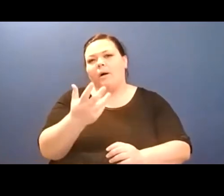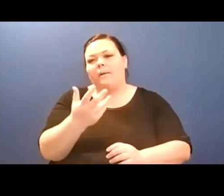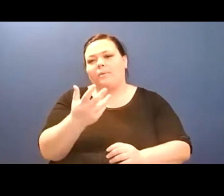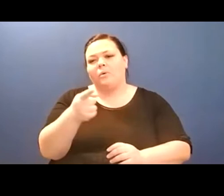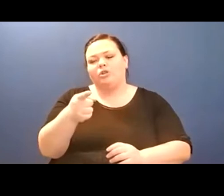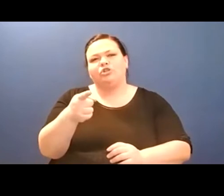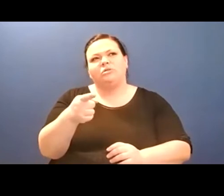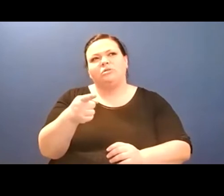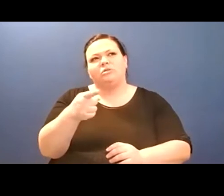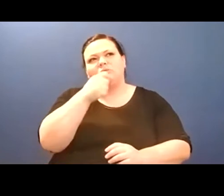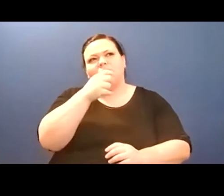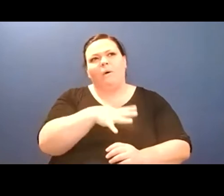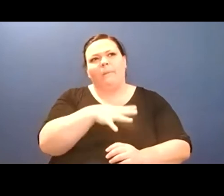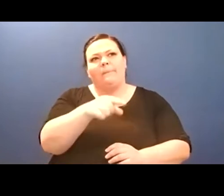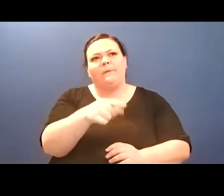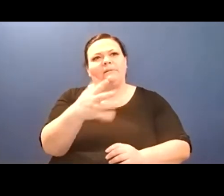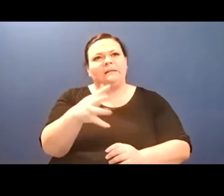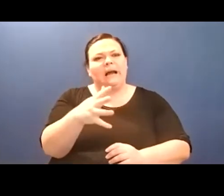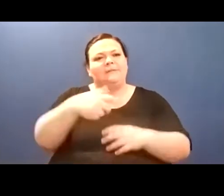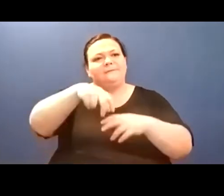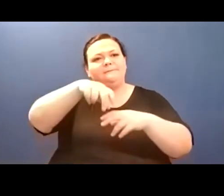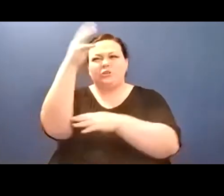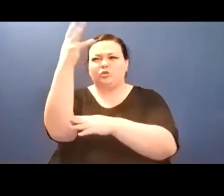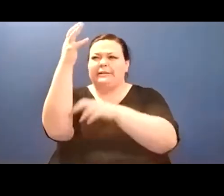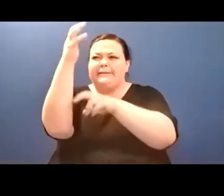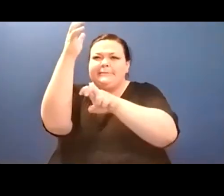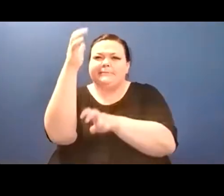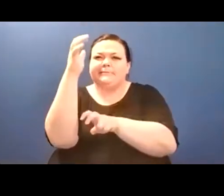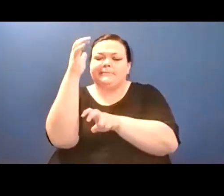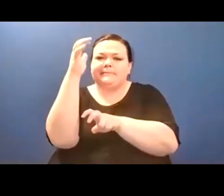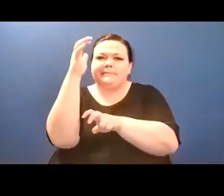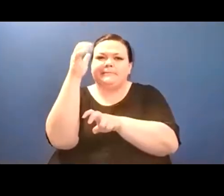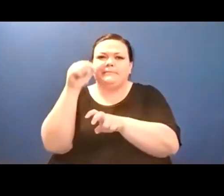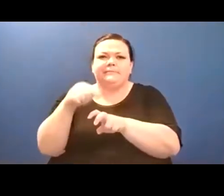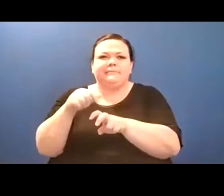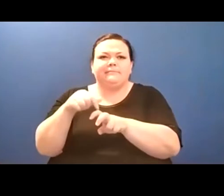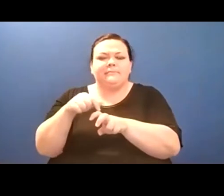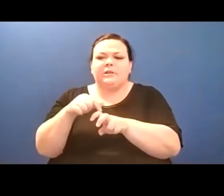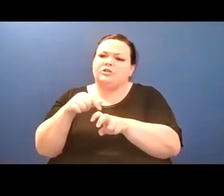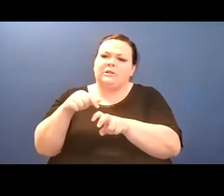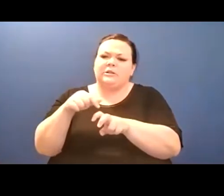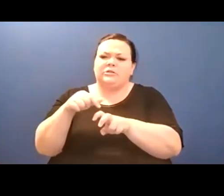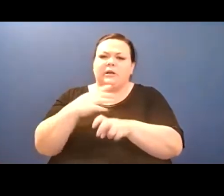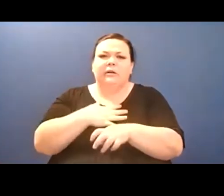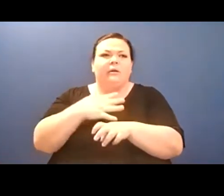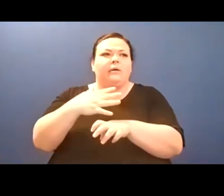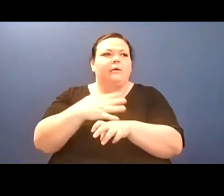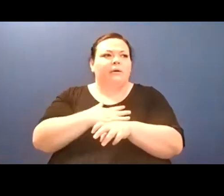upon...and sinking in the dun earth feels good on the ear ... the ear shifting with the head hits